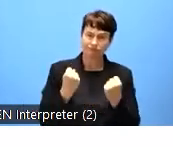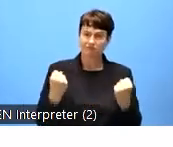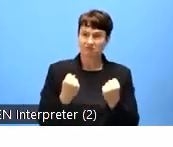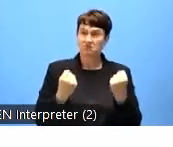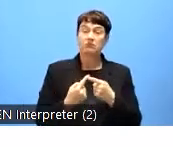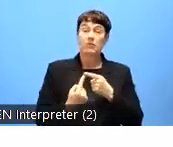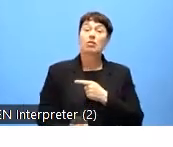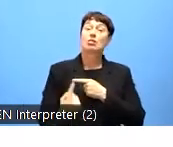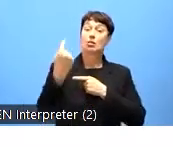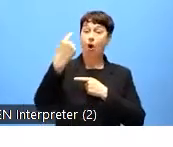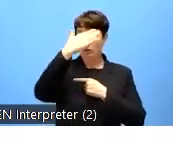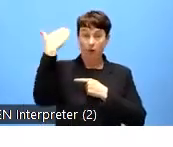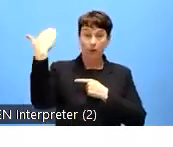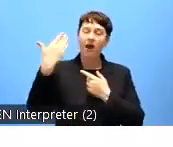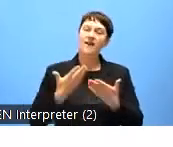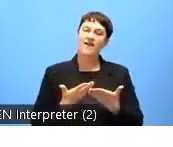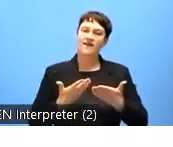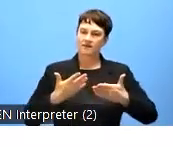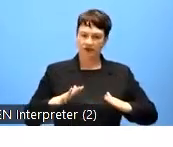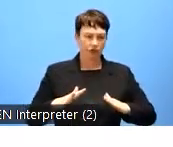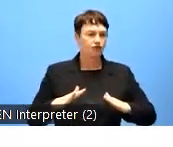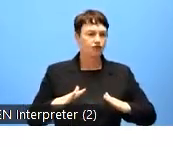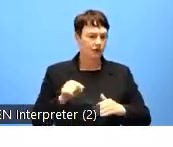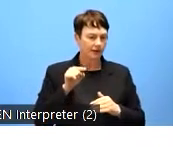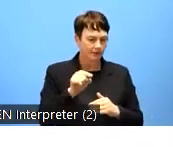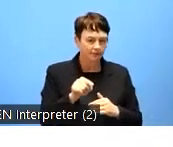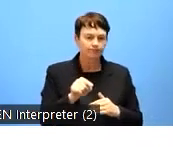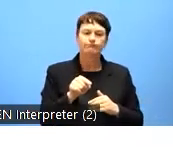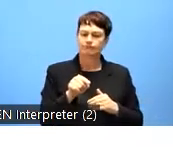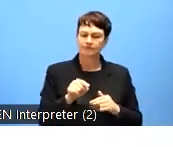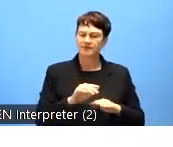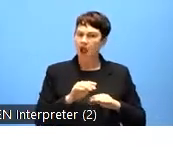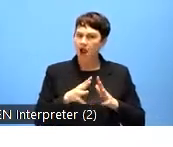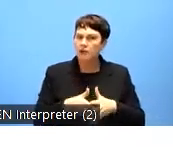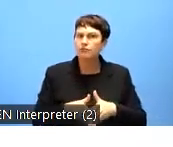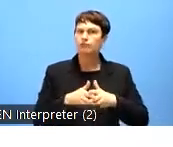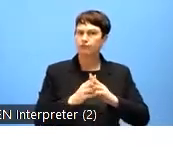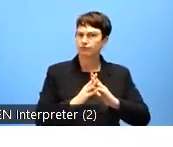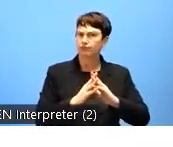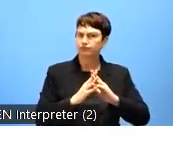the directive, and by the end of 2021 the Member States had to monitor their websites